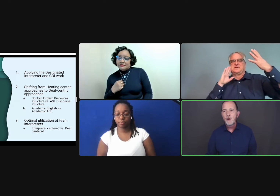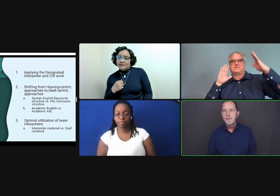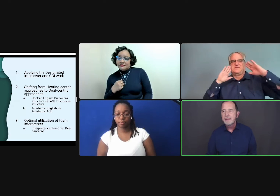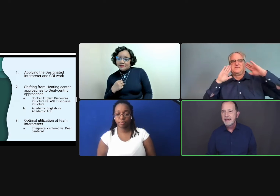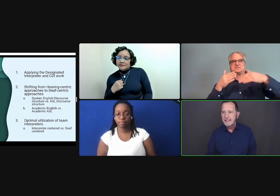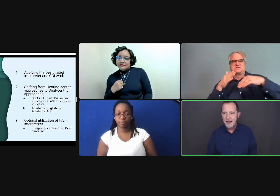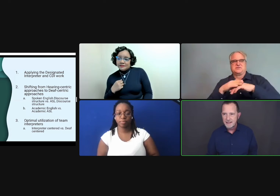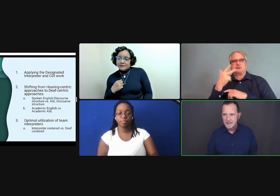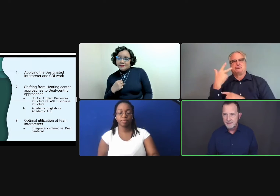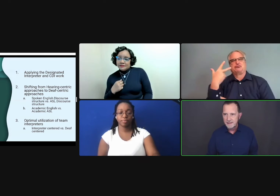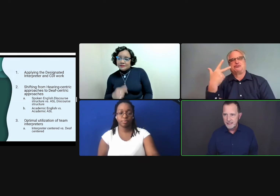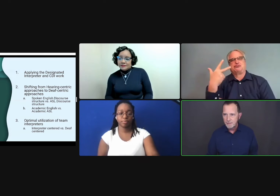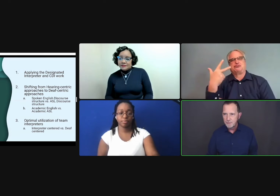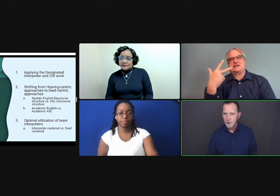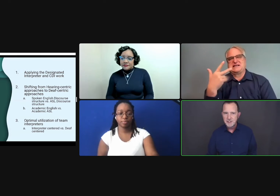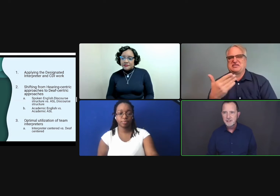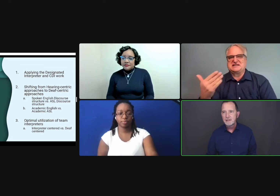There are many facets to the DEAM approach.